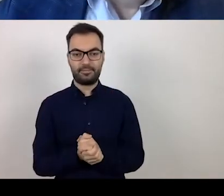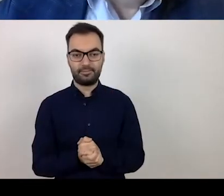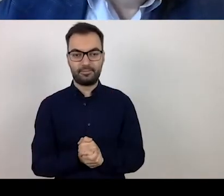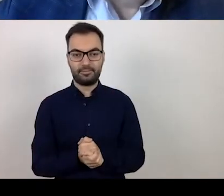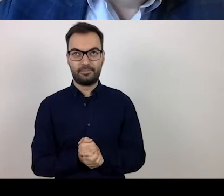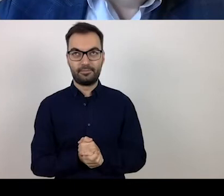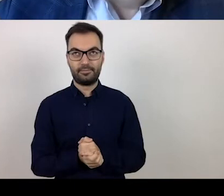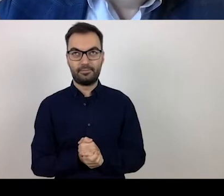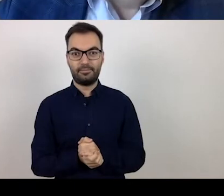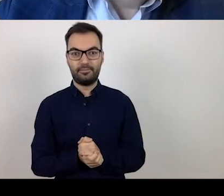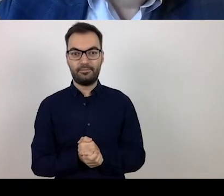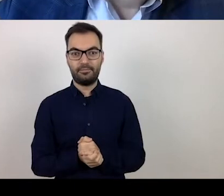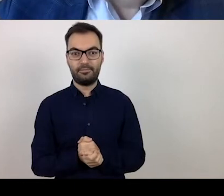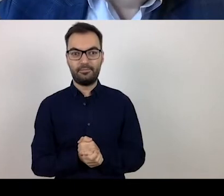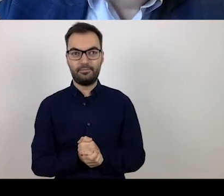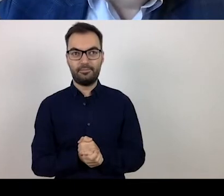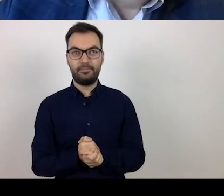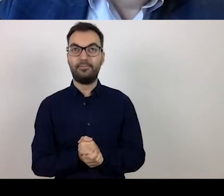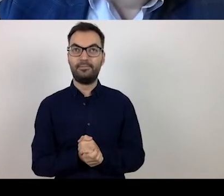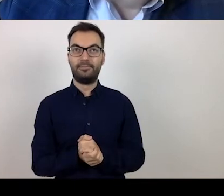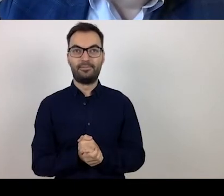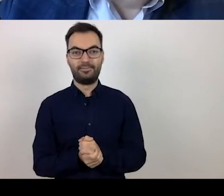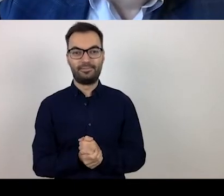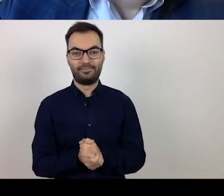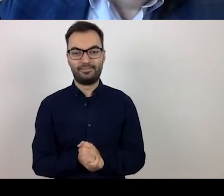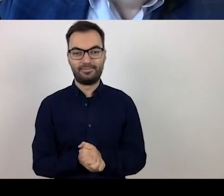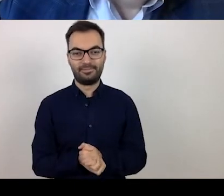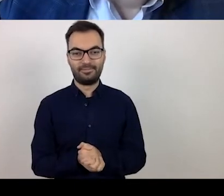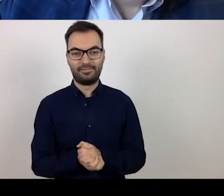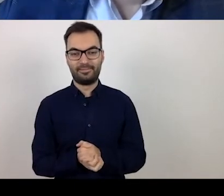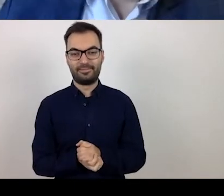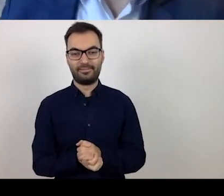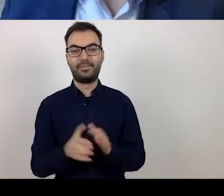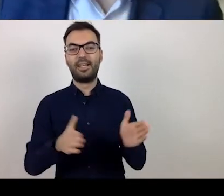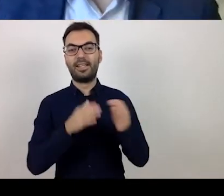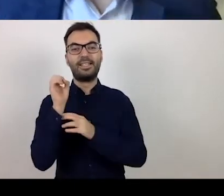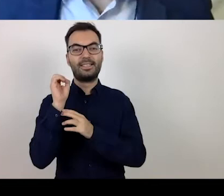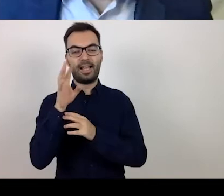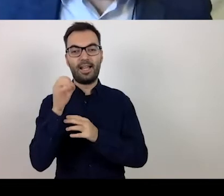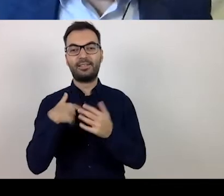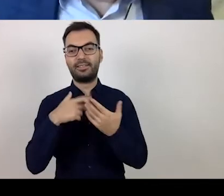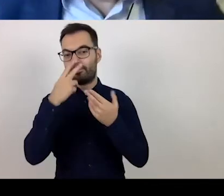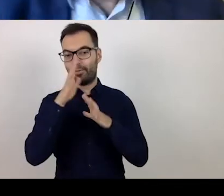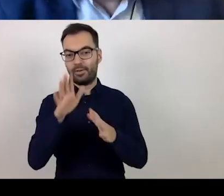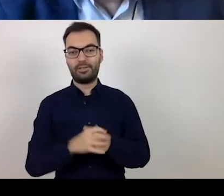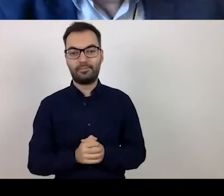Let me primarily focus on issues